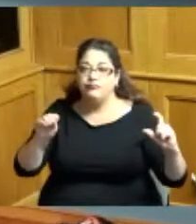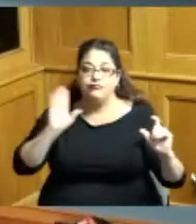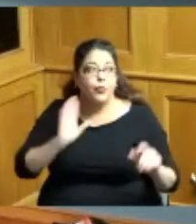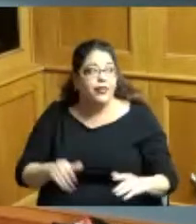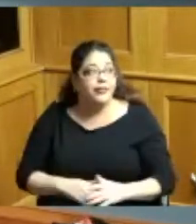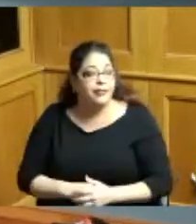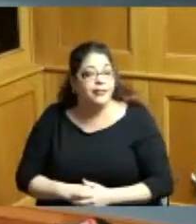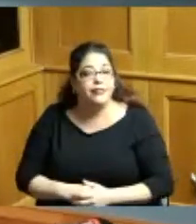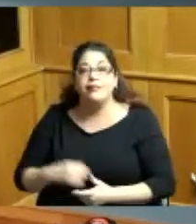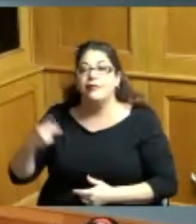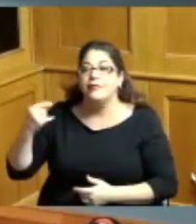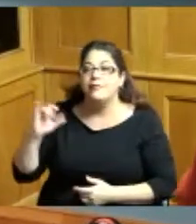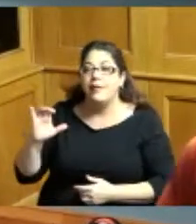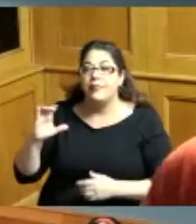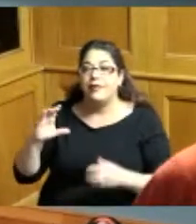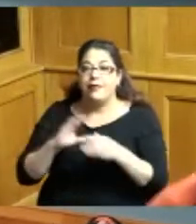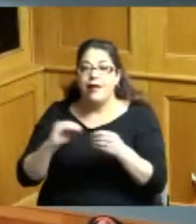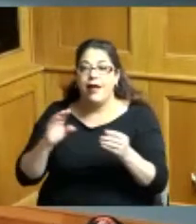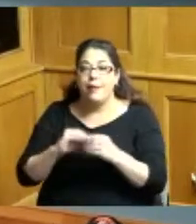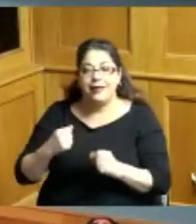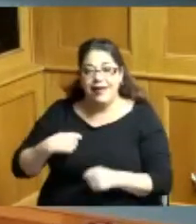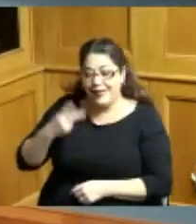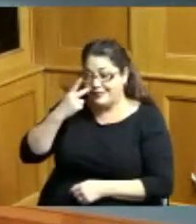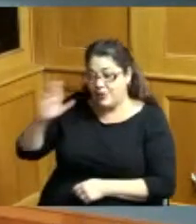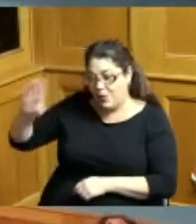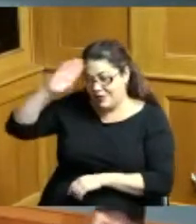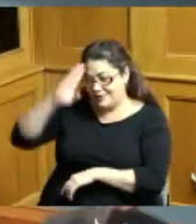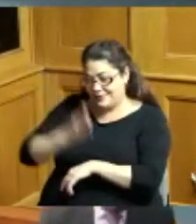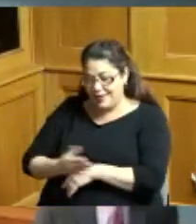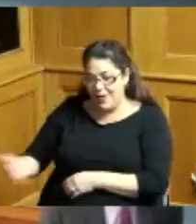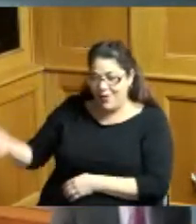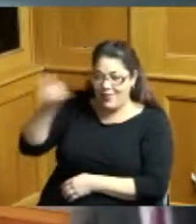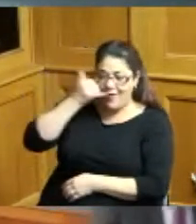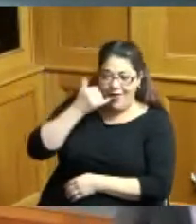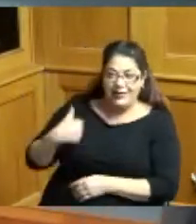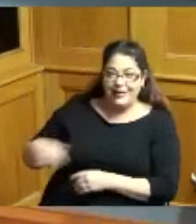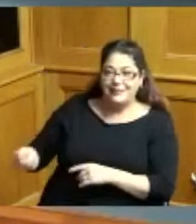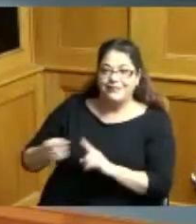public comments and I see that your son called in he's on zoom and he wanted to congratulate